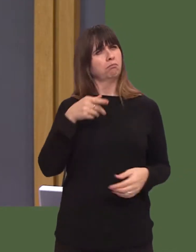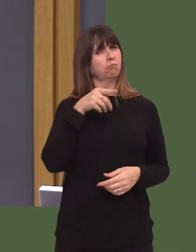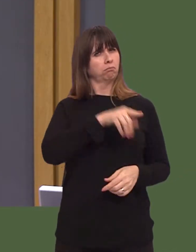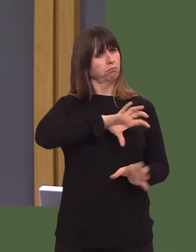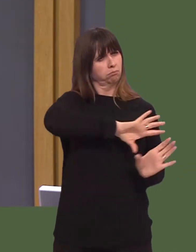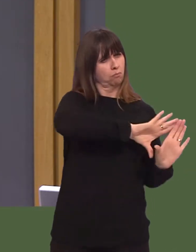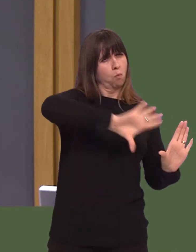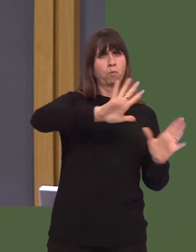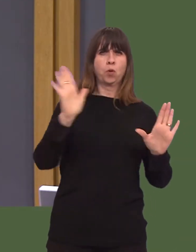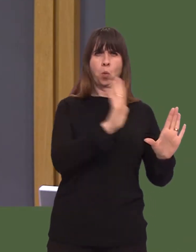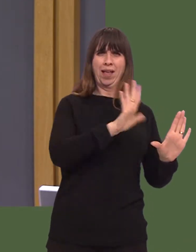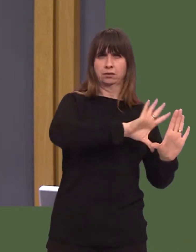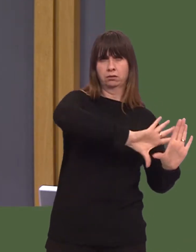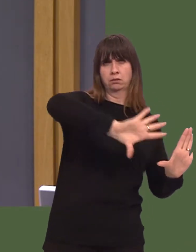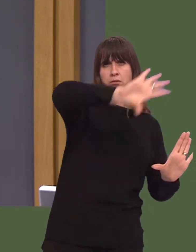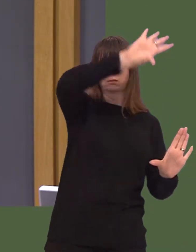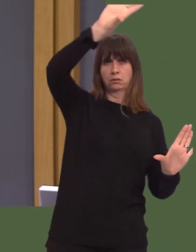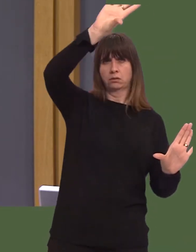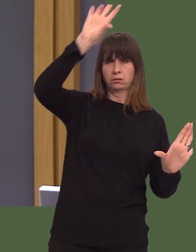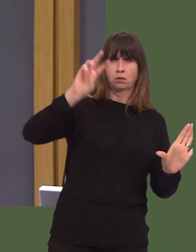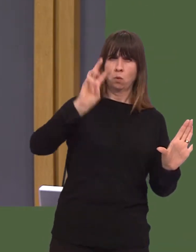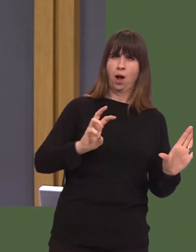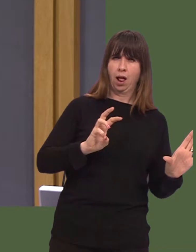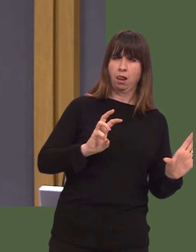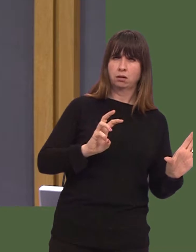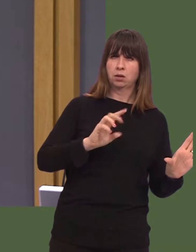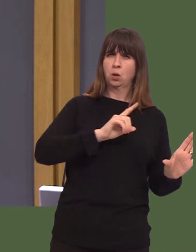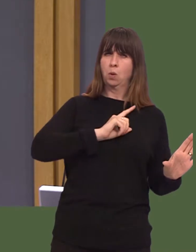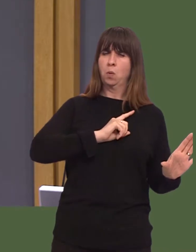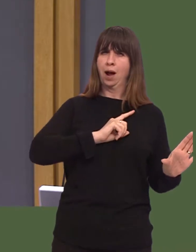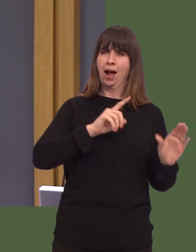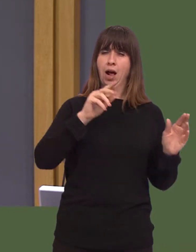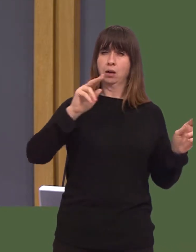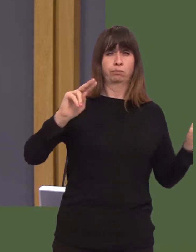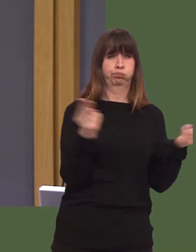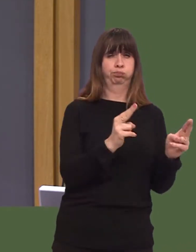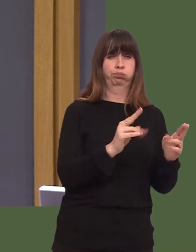westerly counties as compared with places such as Blaenau Gwent, where thereís been